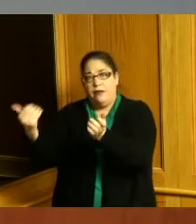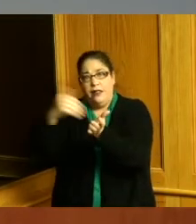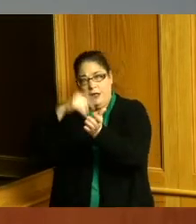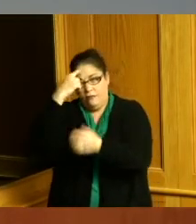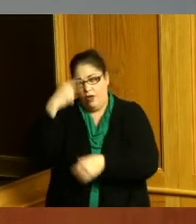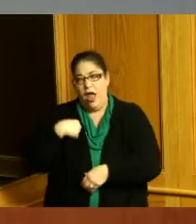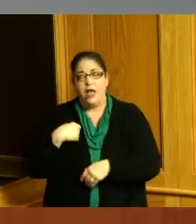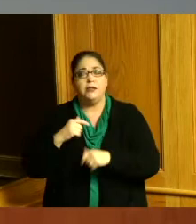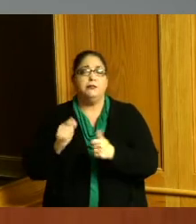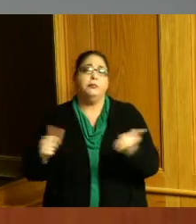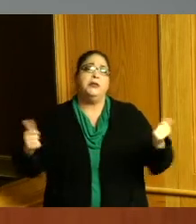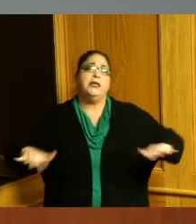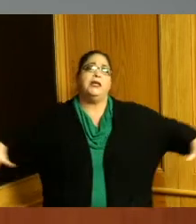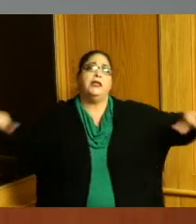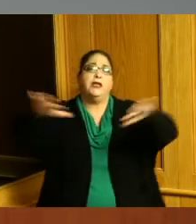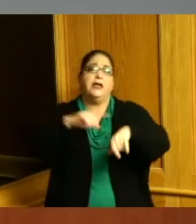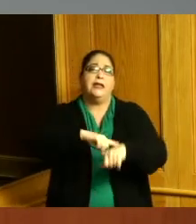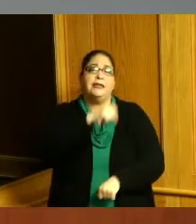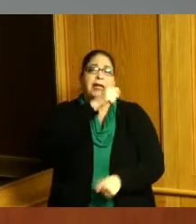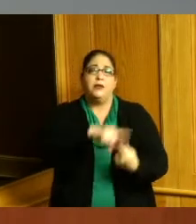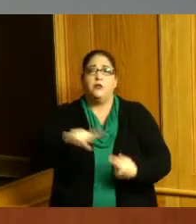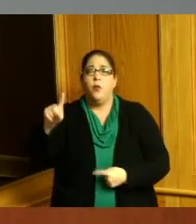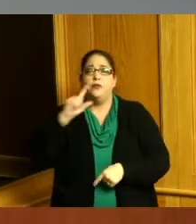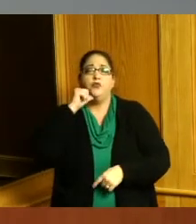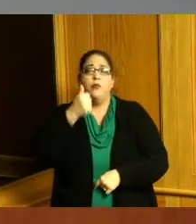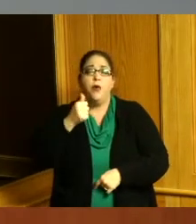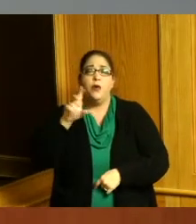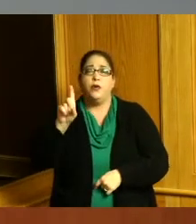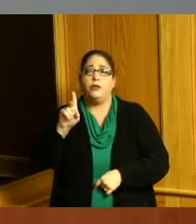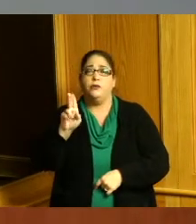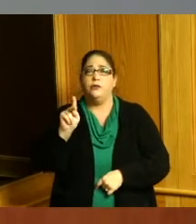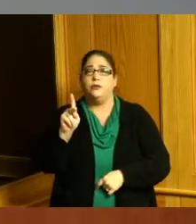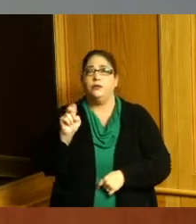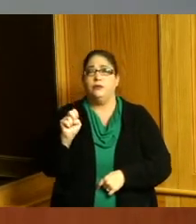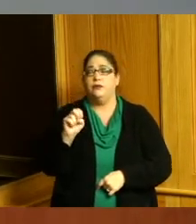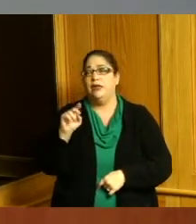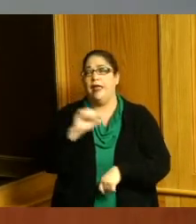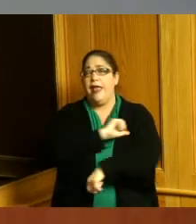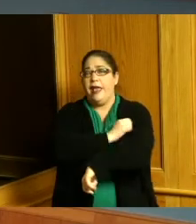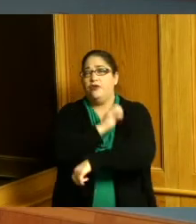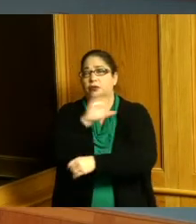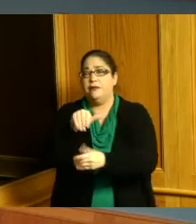announcement ten to one tomorrow at duke energy center thank you thank you and as you mentioned